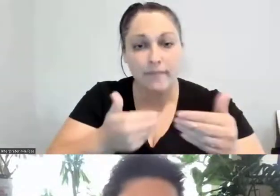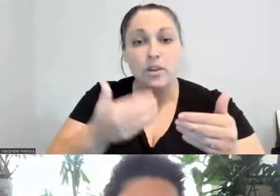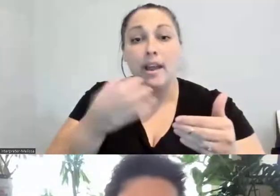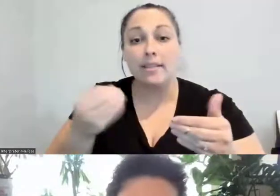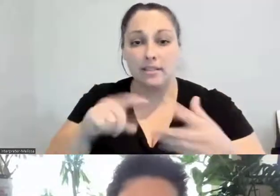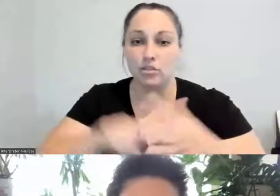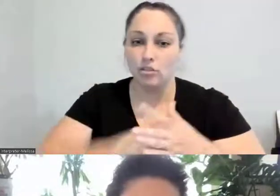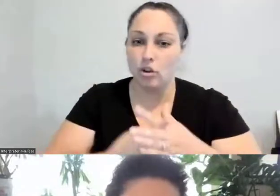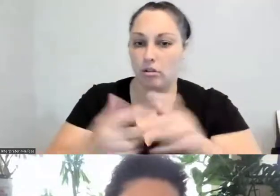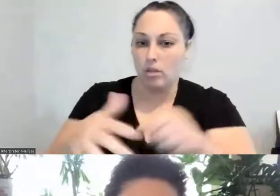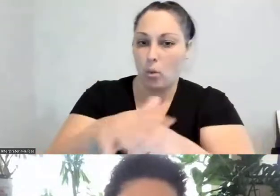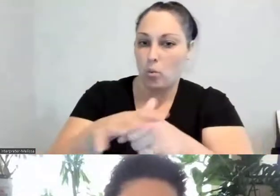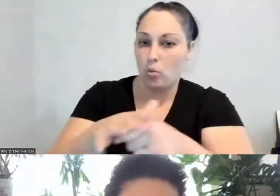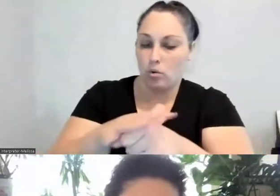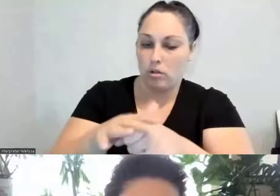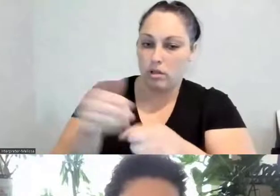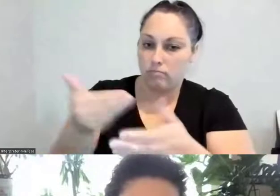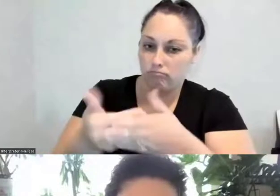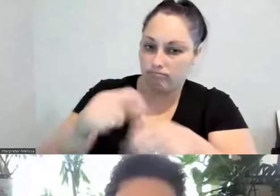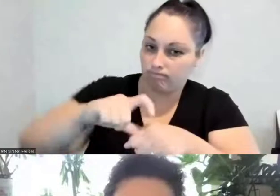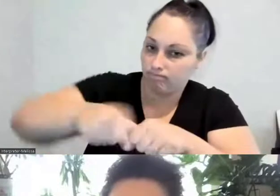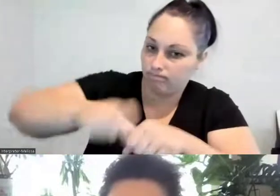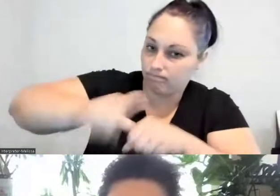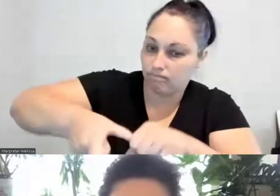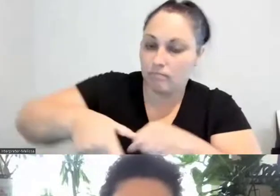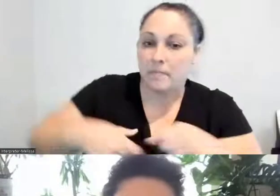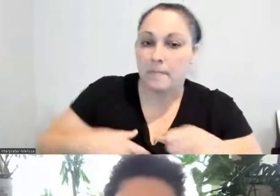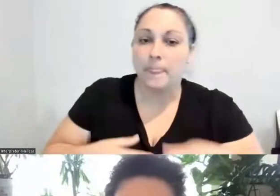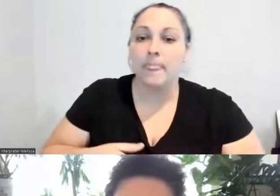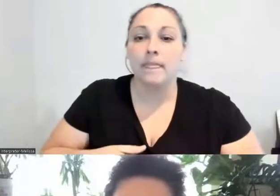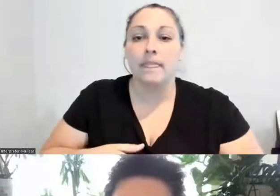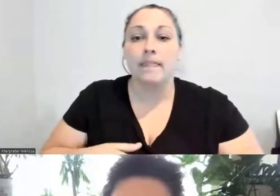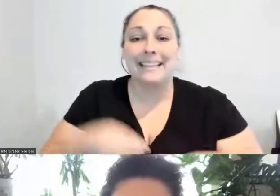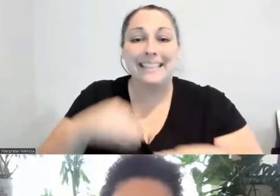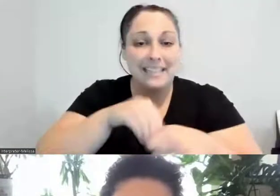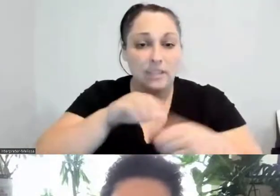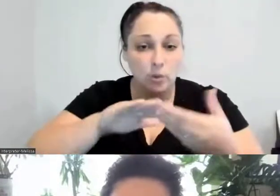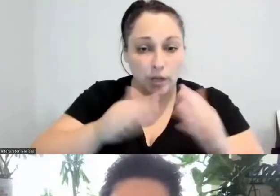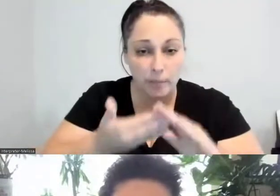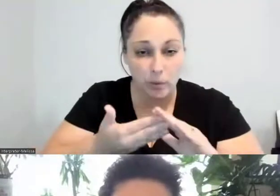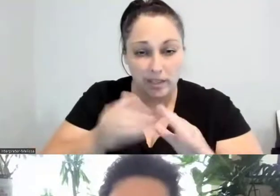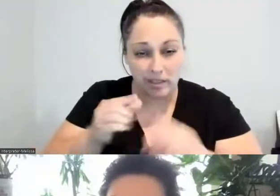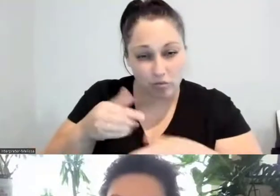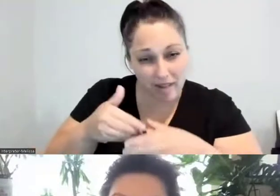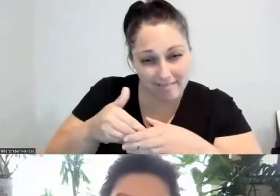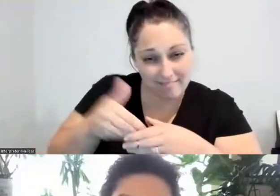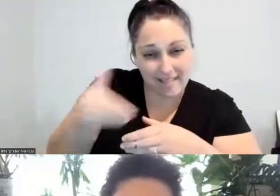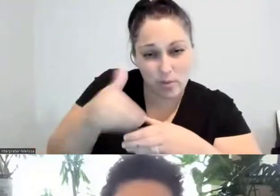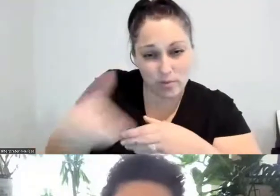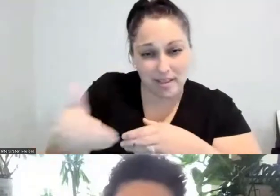You know, get outside your community or in your community in your local, you know, community, in your state